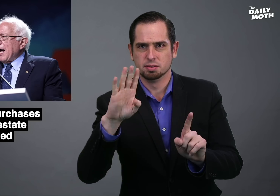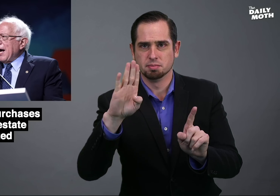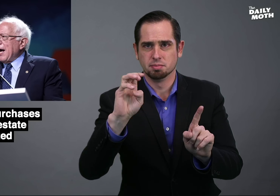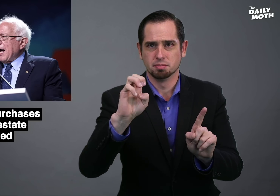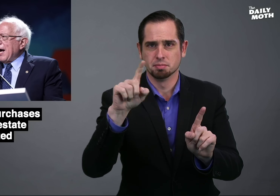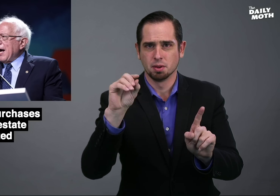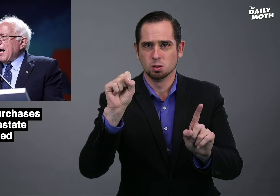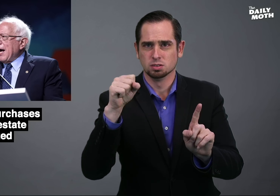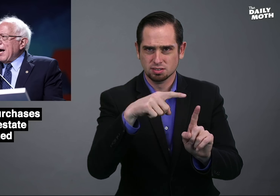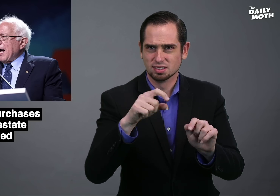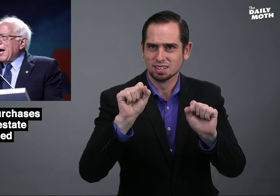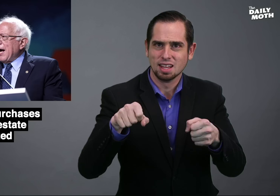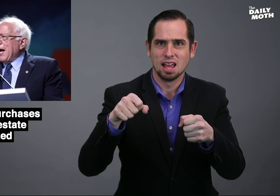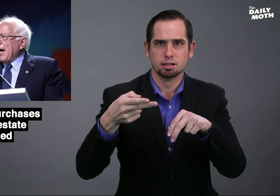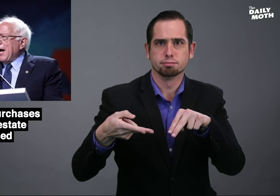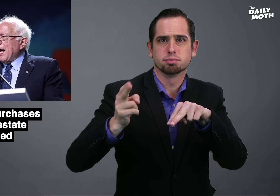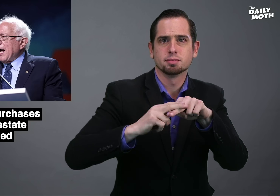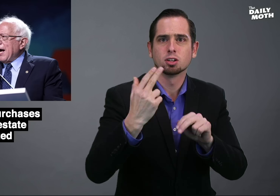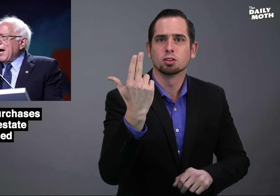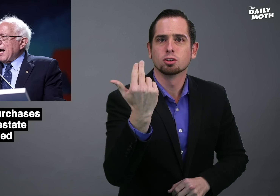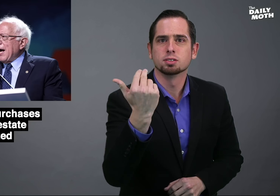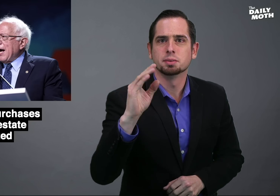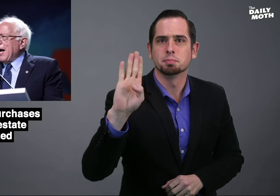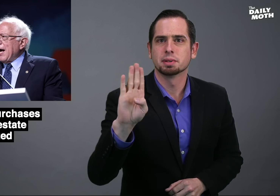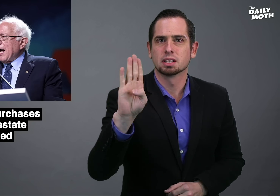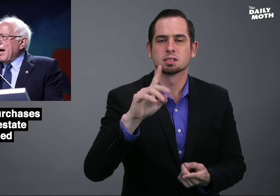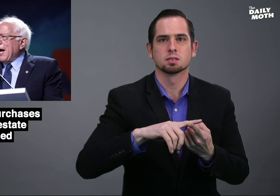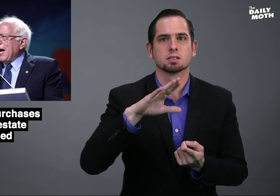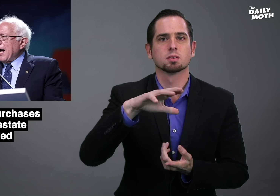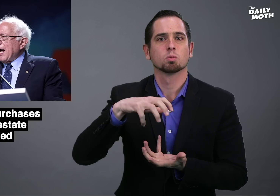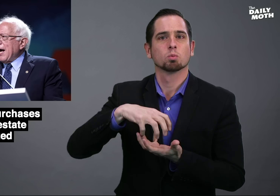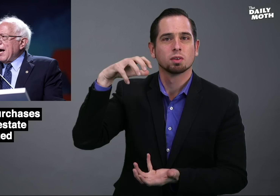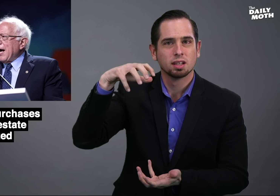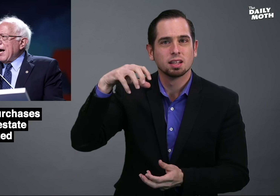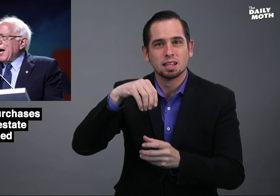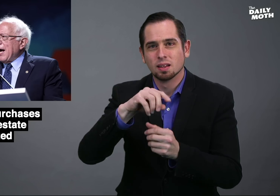because Bezos was able to add $13 billion to his wealth in